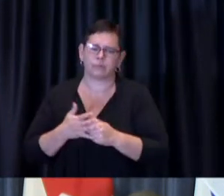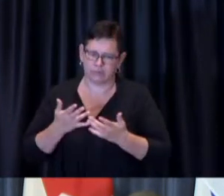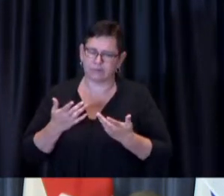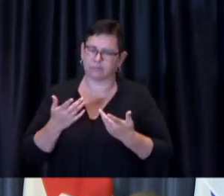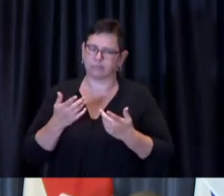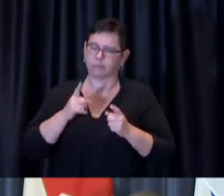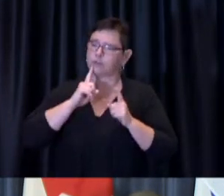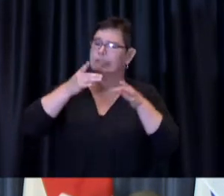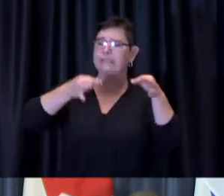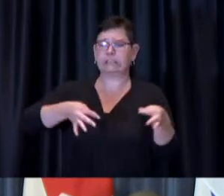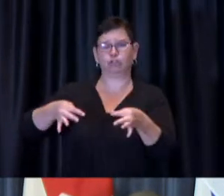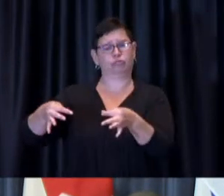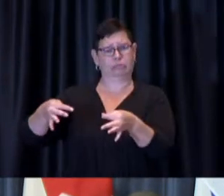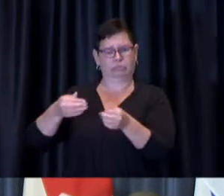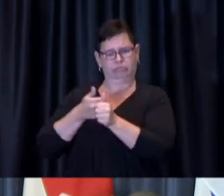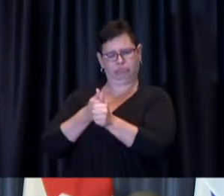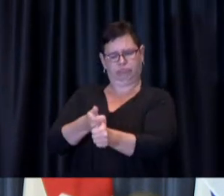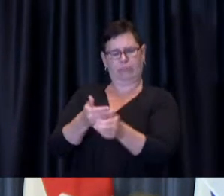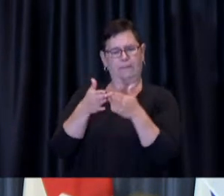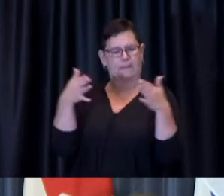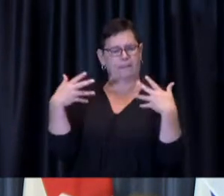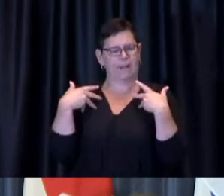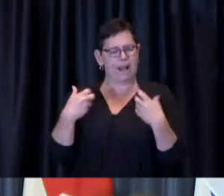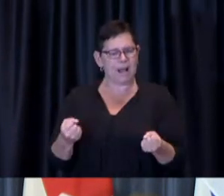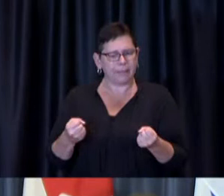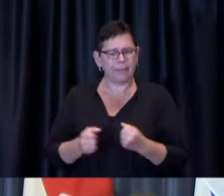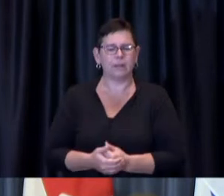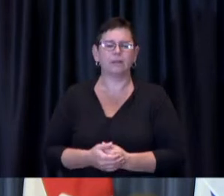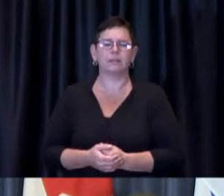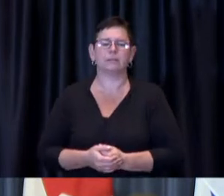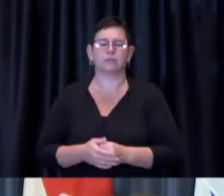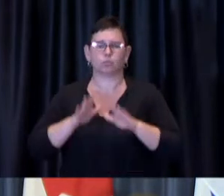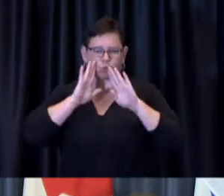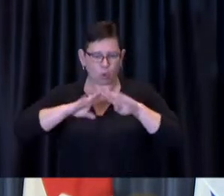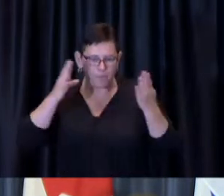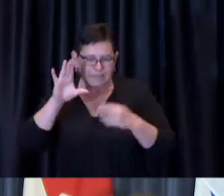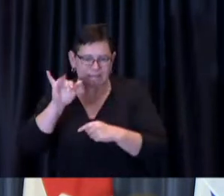We will begin by re-opening City Hall, North York Civic Centre, Scarborough Civic Centre,